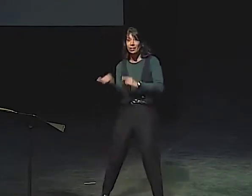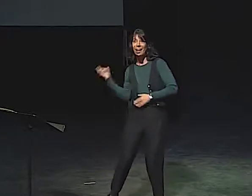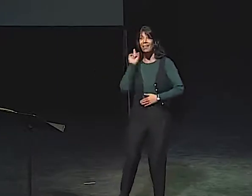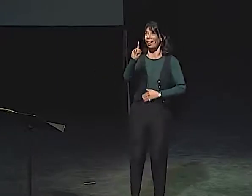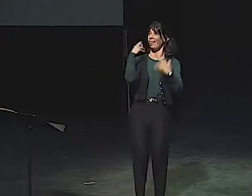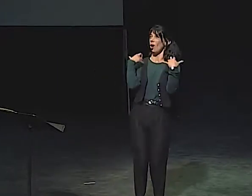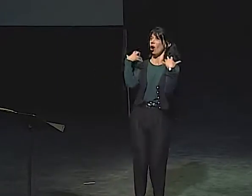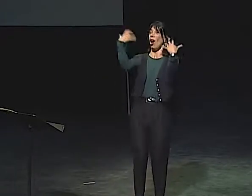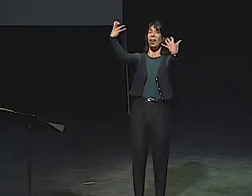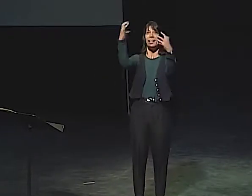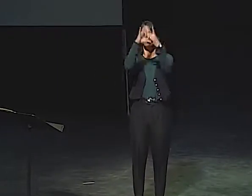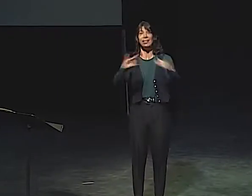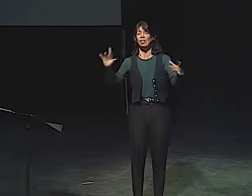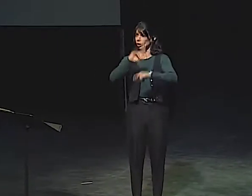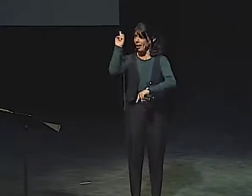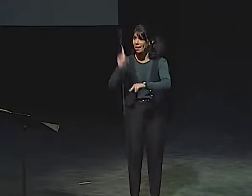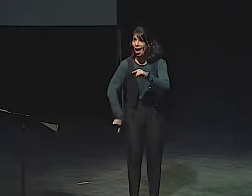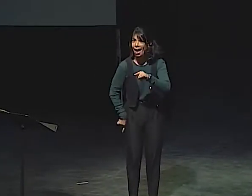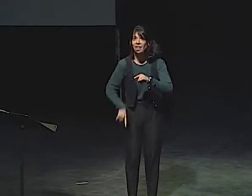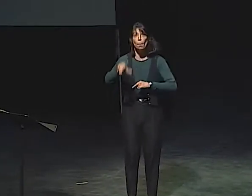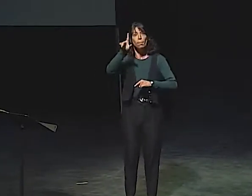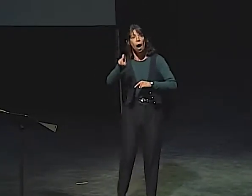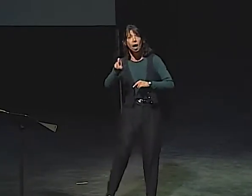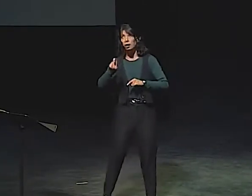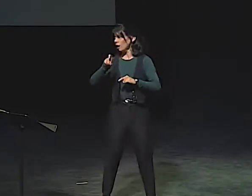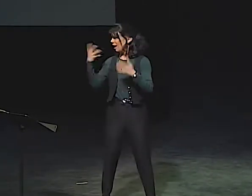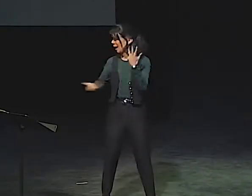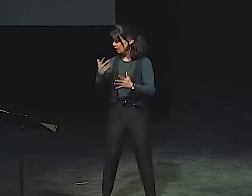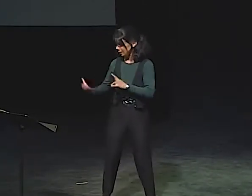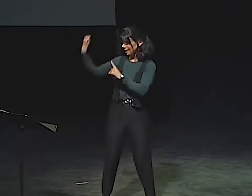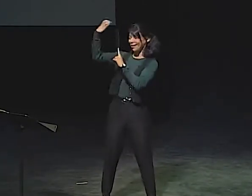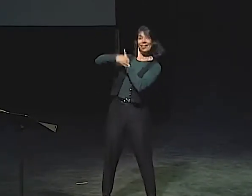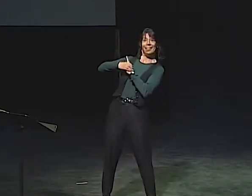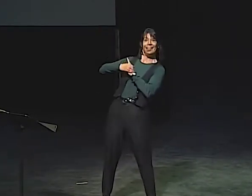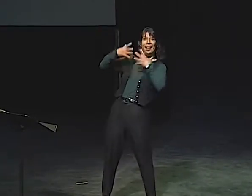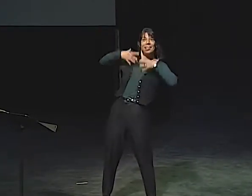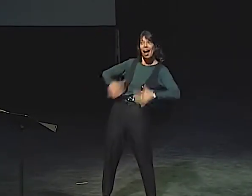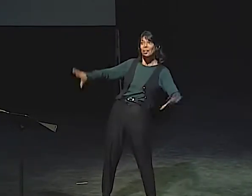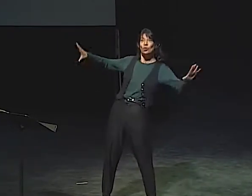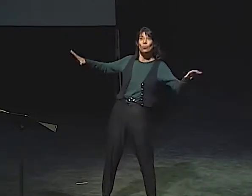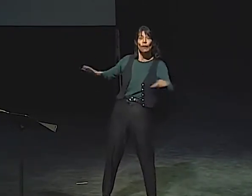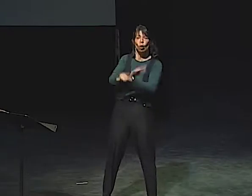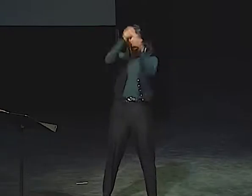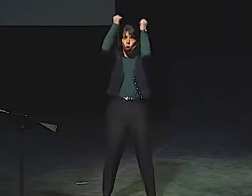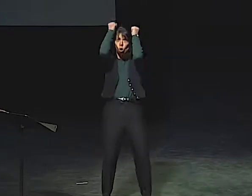IT WAS THE SAME IN THE STORY. JULIANNA HERSELF CAN'T TELL THE STORY TO AN AUDIENCE,